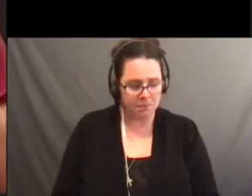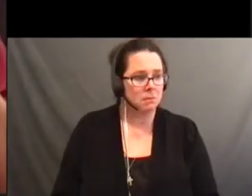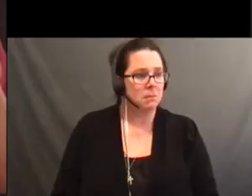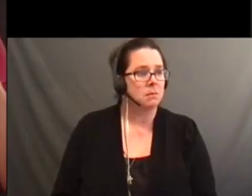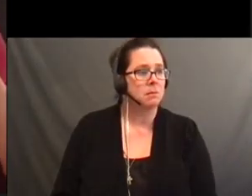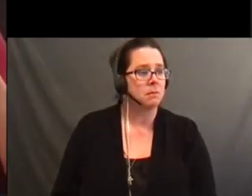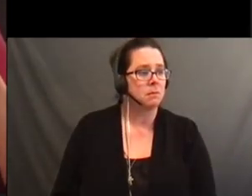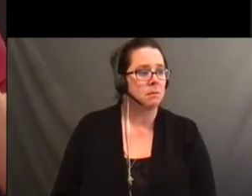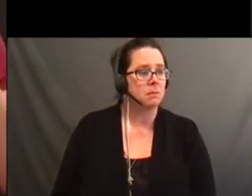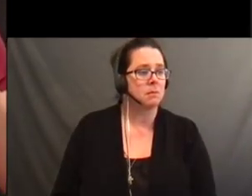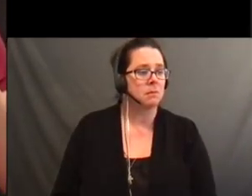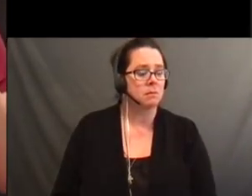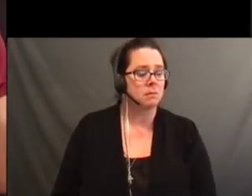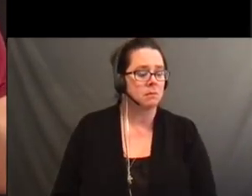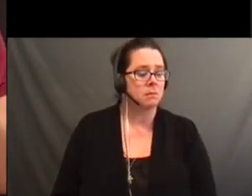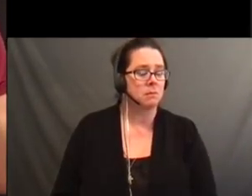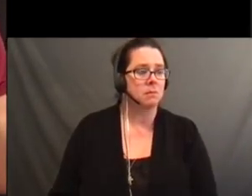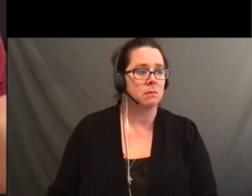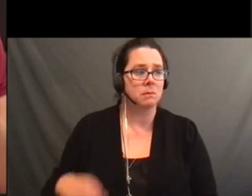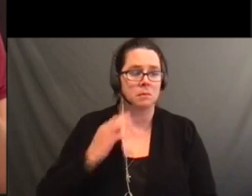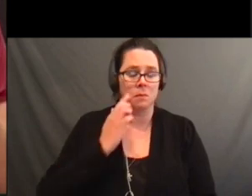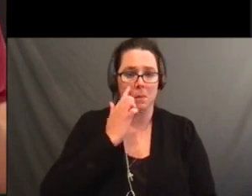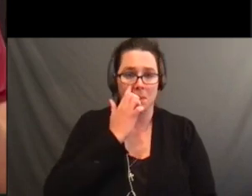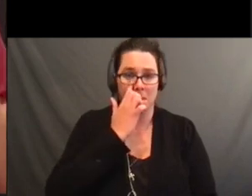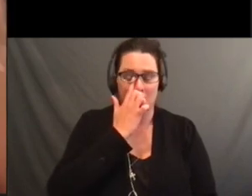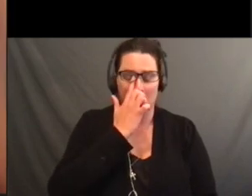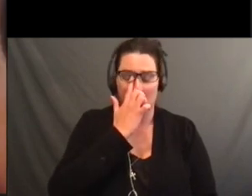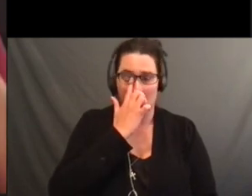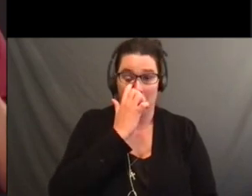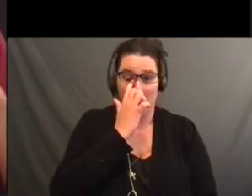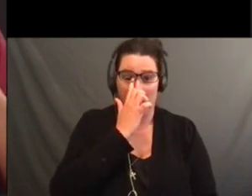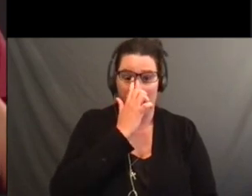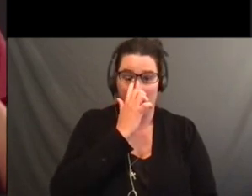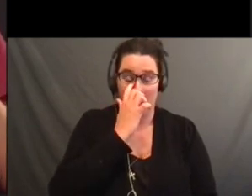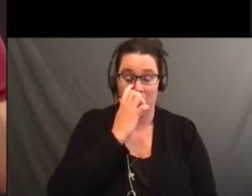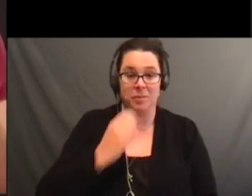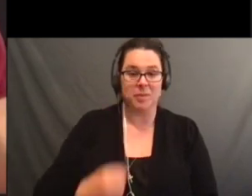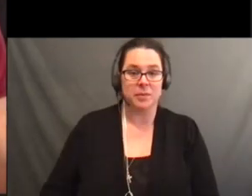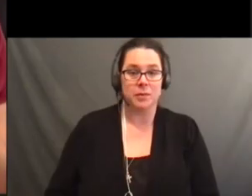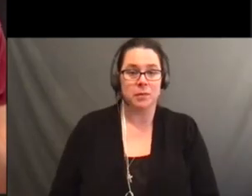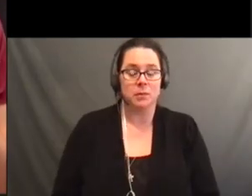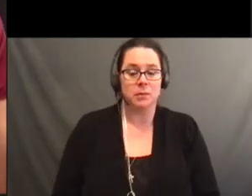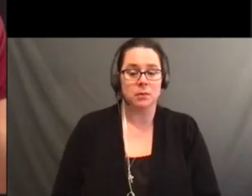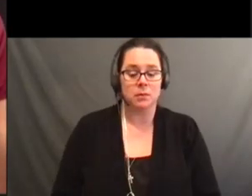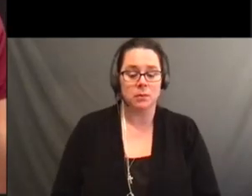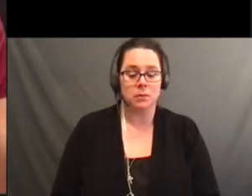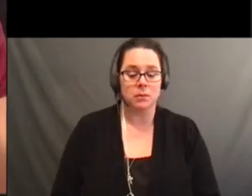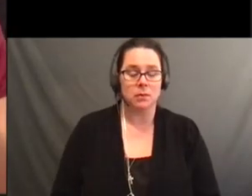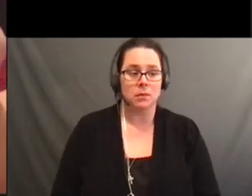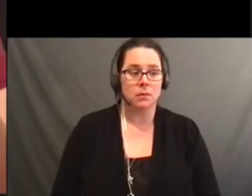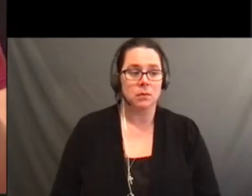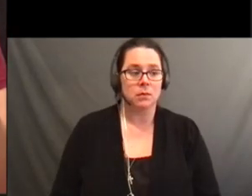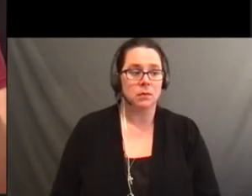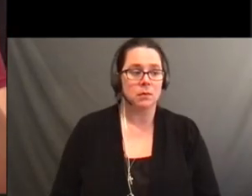If it gets wet, you just wait until it dries. You can file it, that's fine.